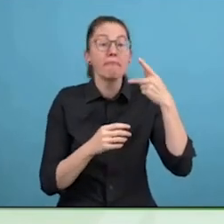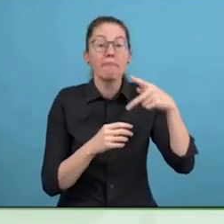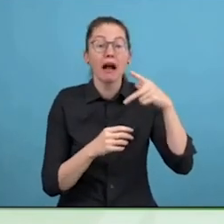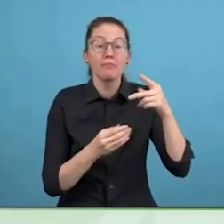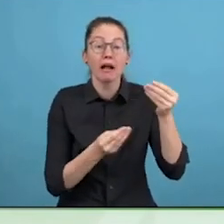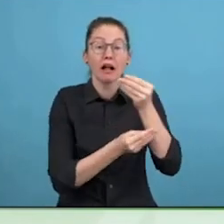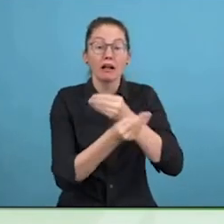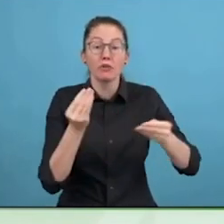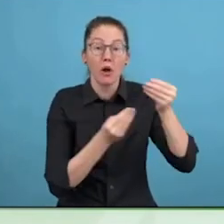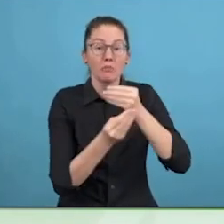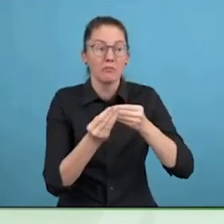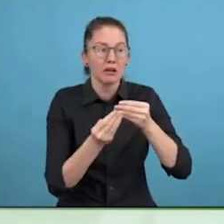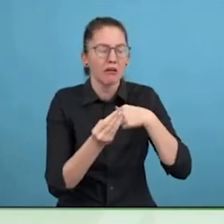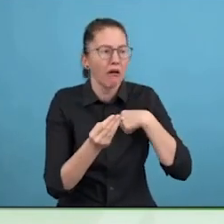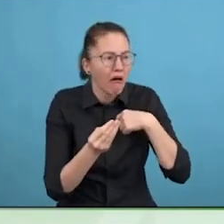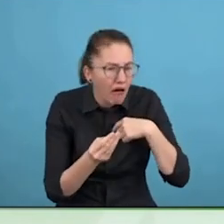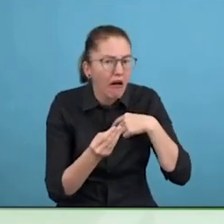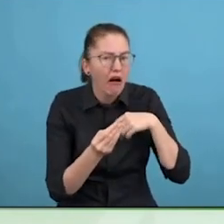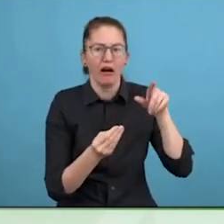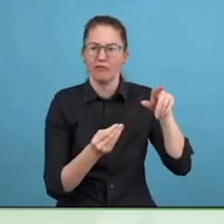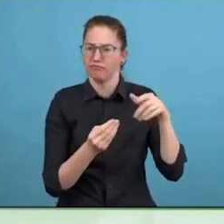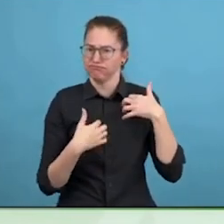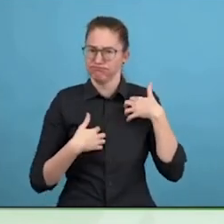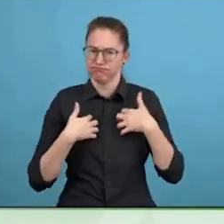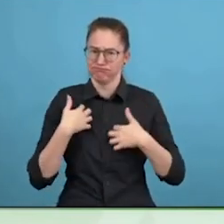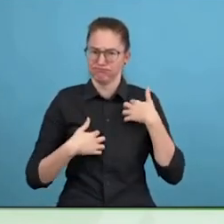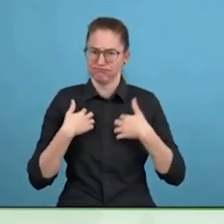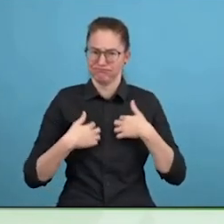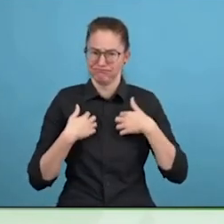question, what is the purple economy and how is it different